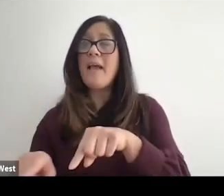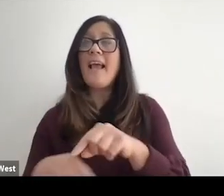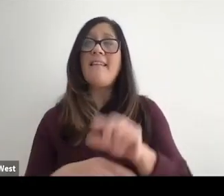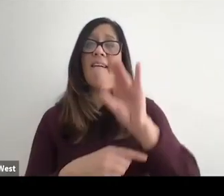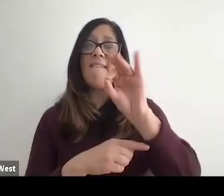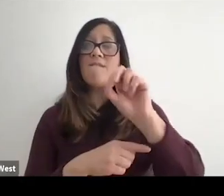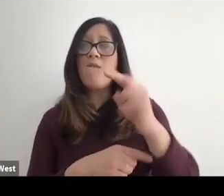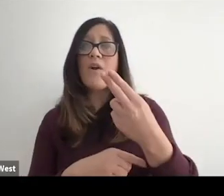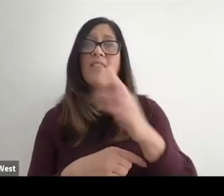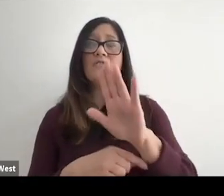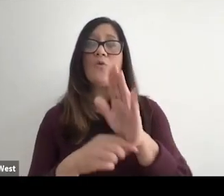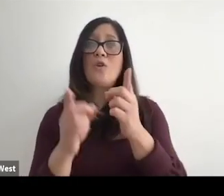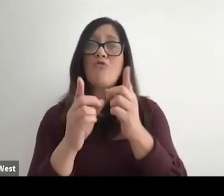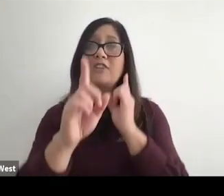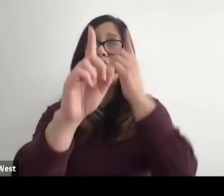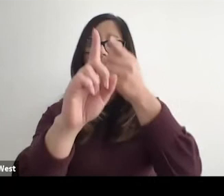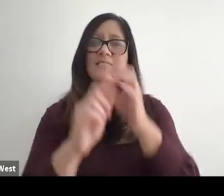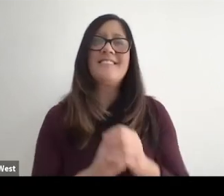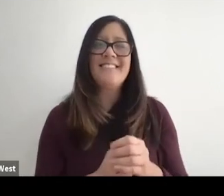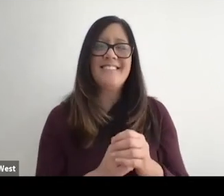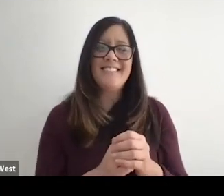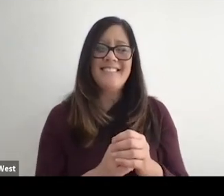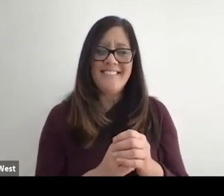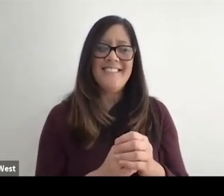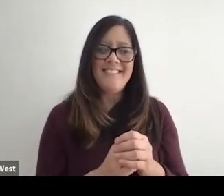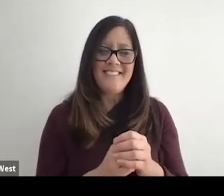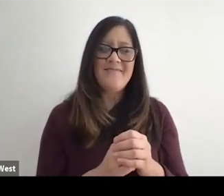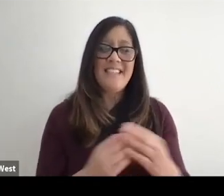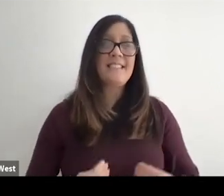4th is your direction inspired. This is your vacation. Your because this DNA this world this